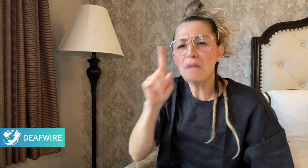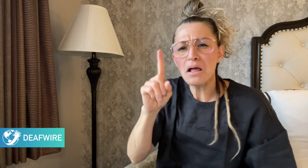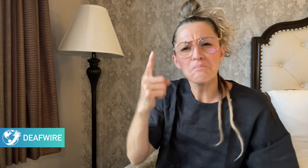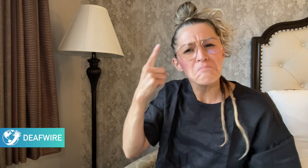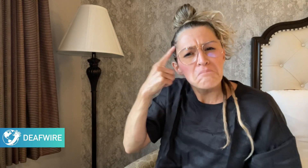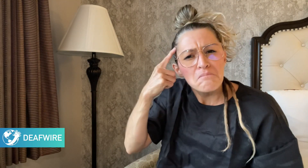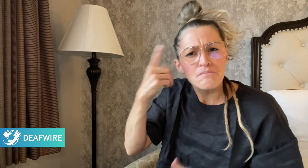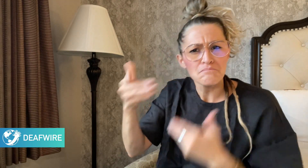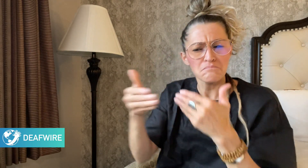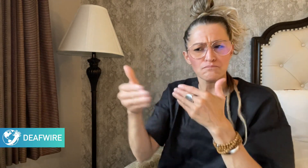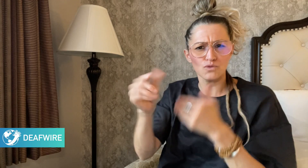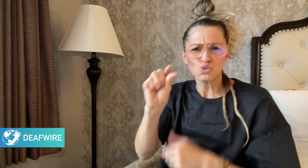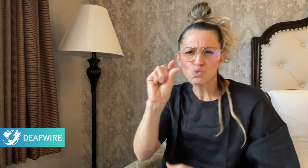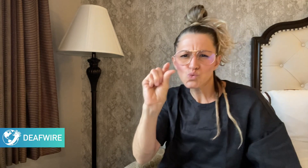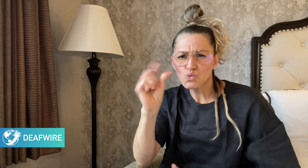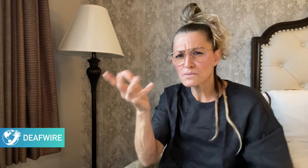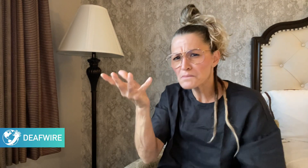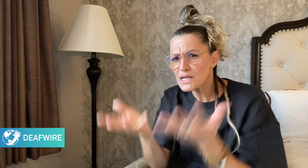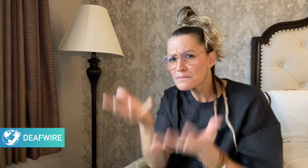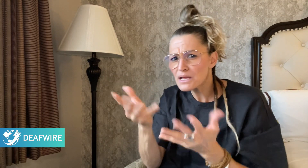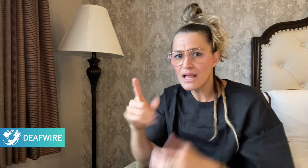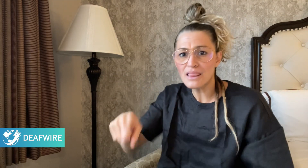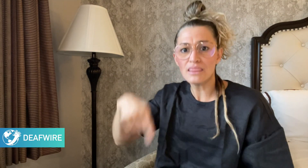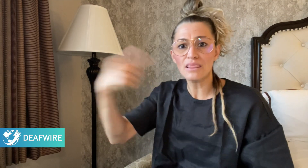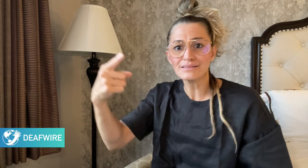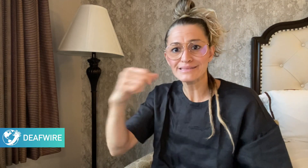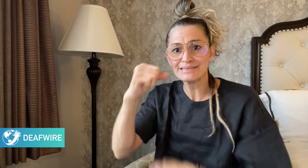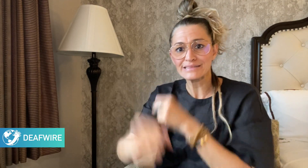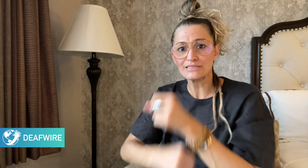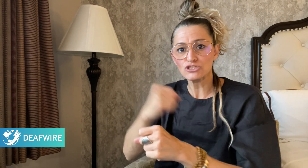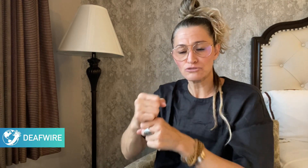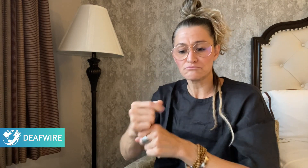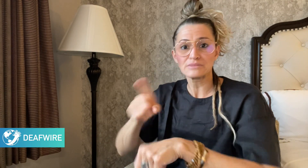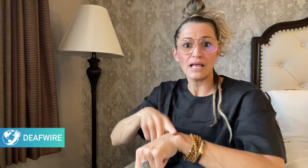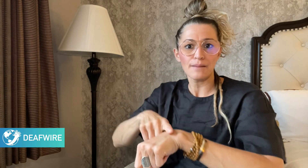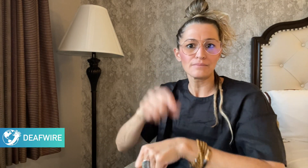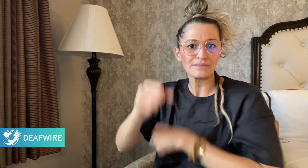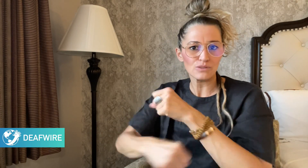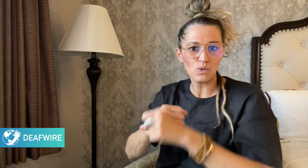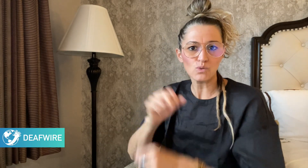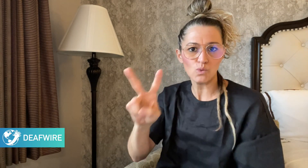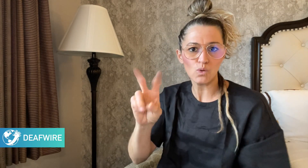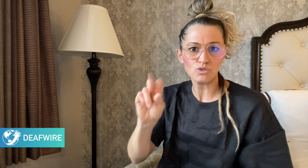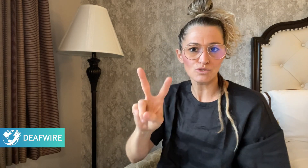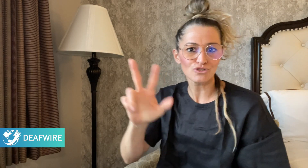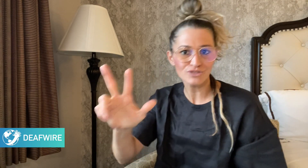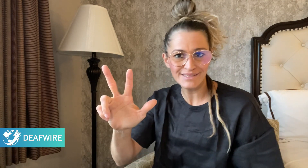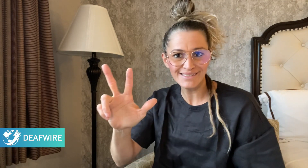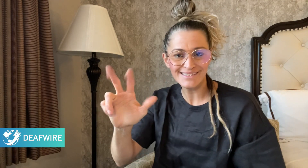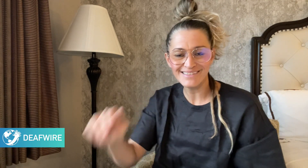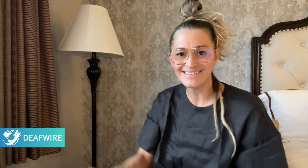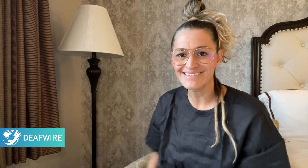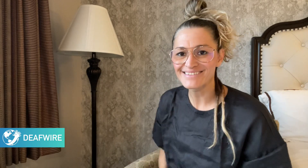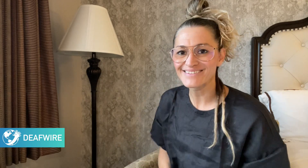it is speculated to happen next year sometime in 2023.